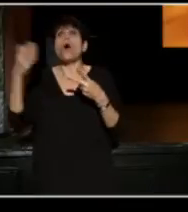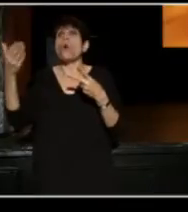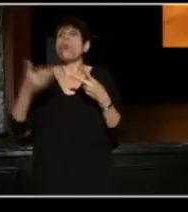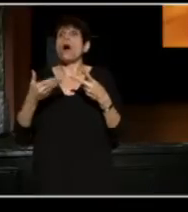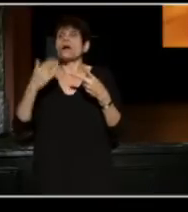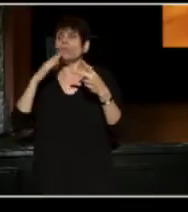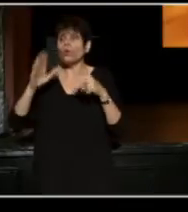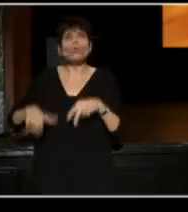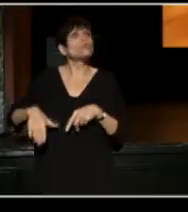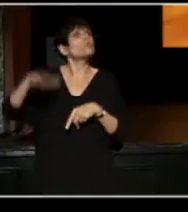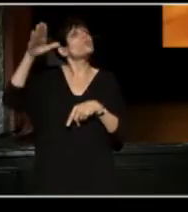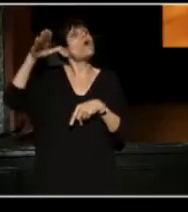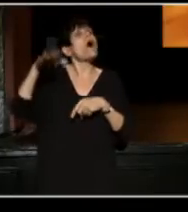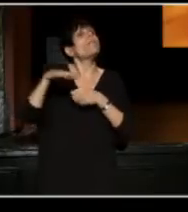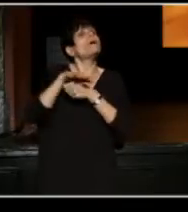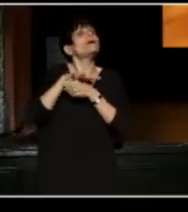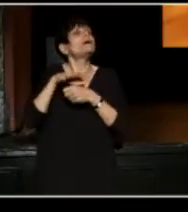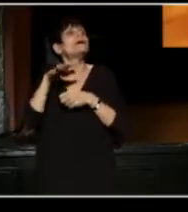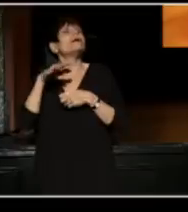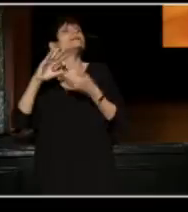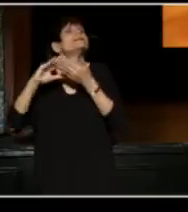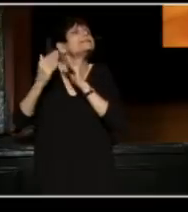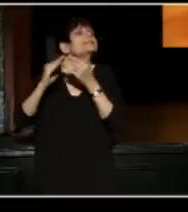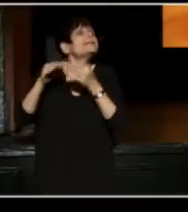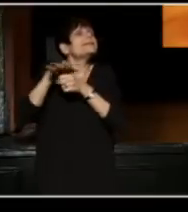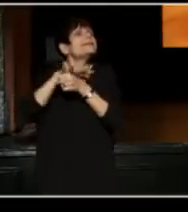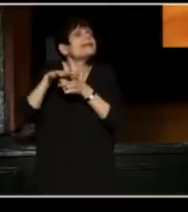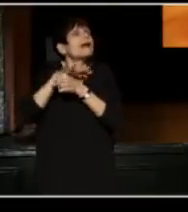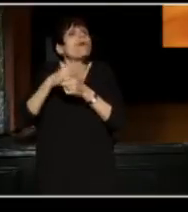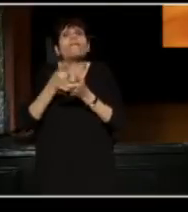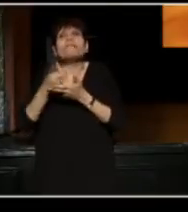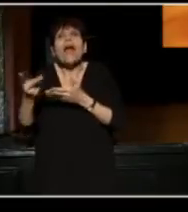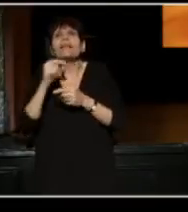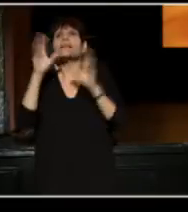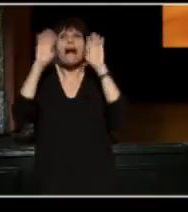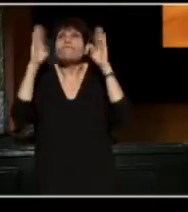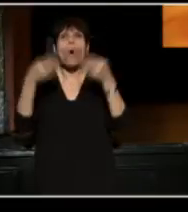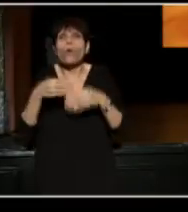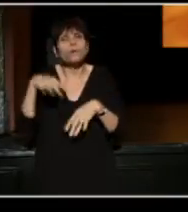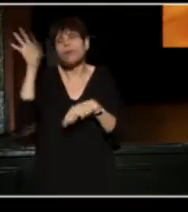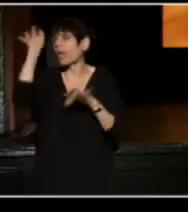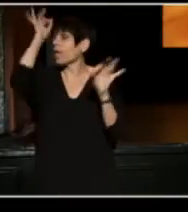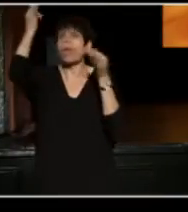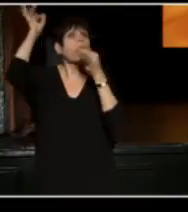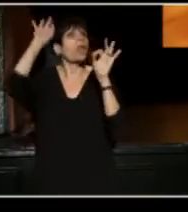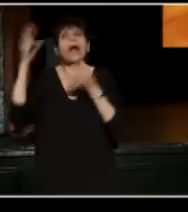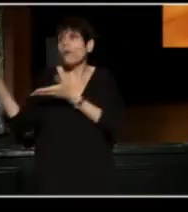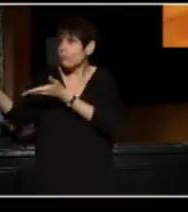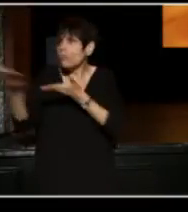who didn't know, wasn't focus, was failing out of school, and brought person into theater.